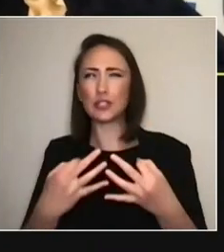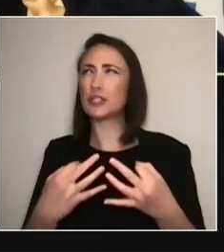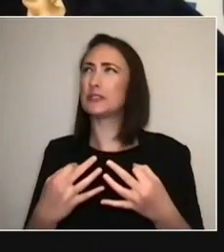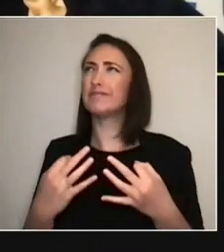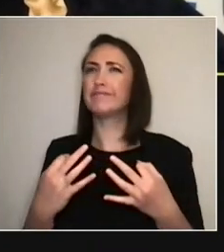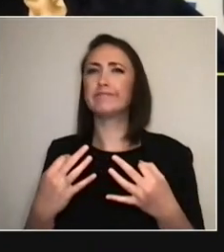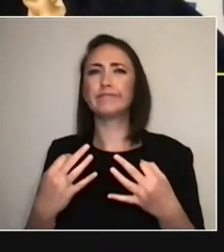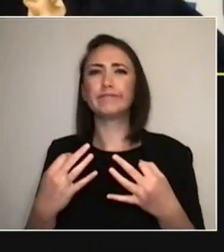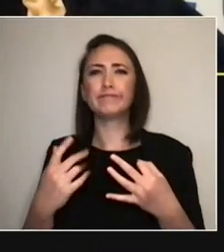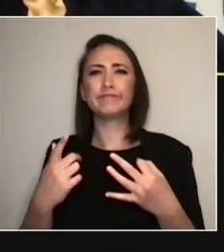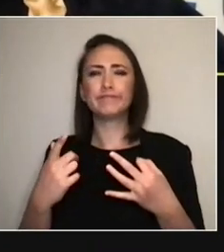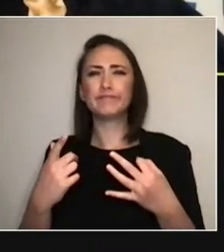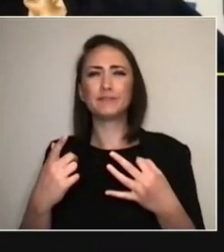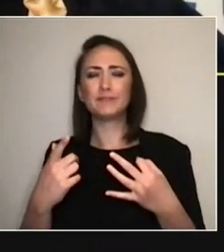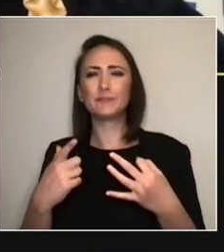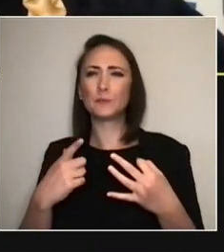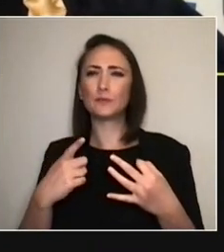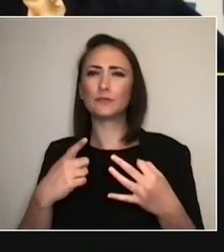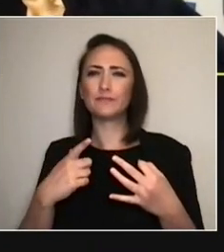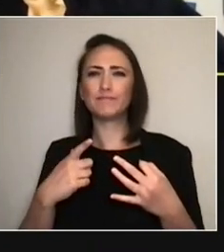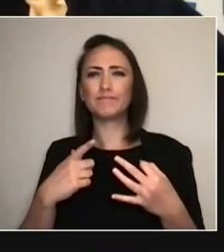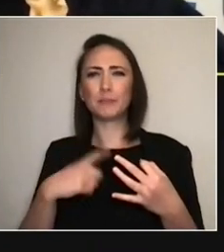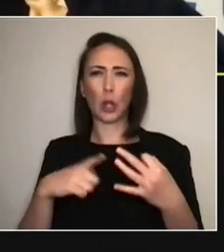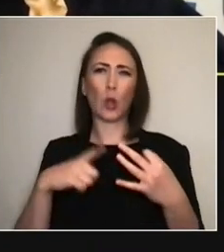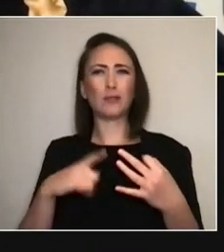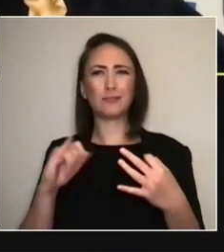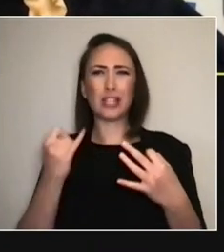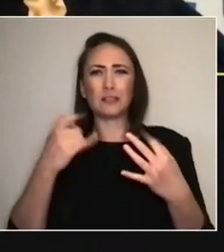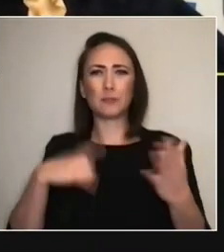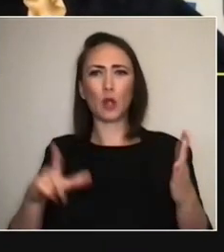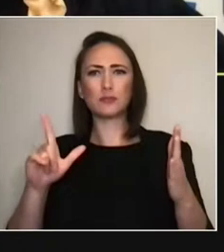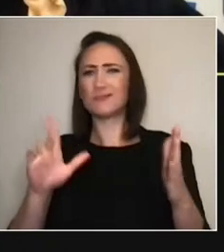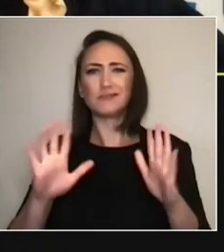'This feels like the right thing to do.' We spoke with the artists about it.